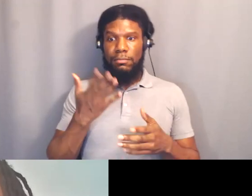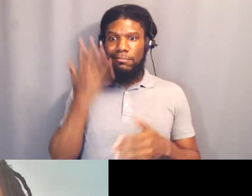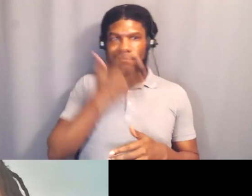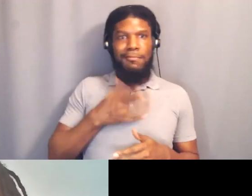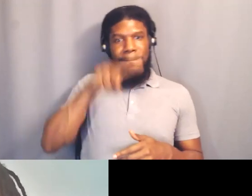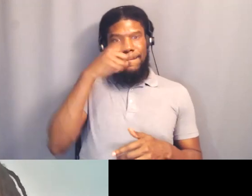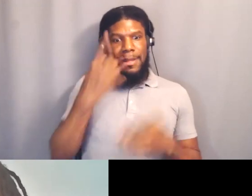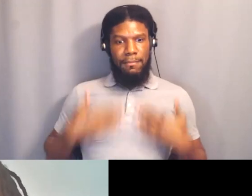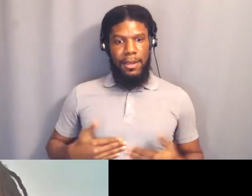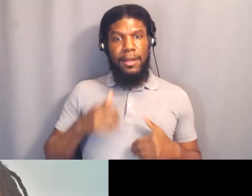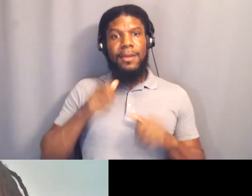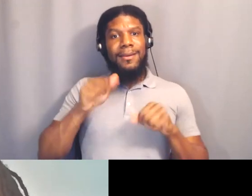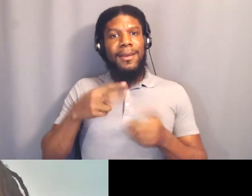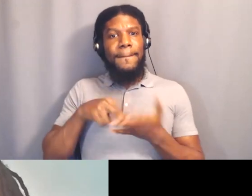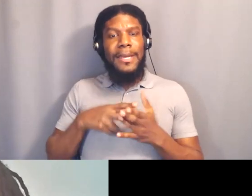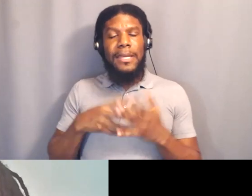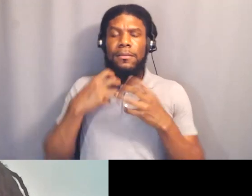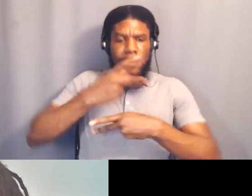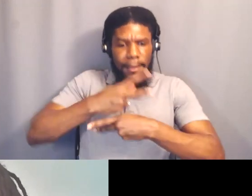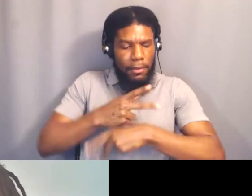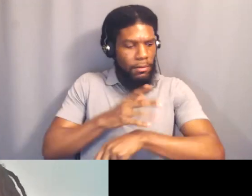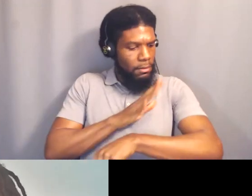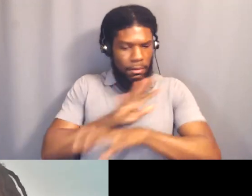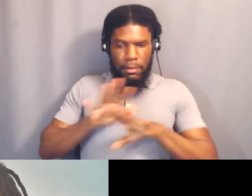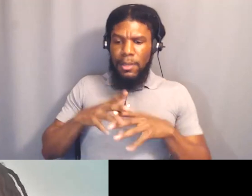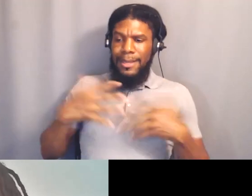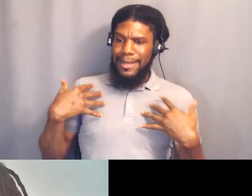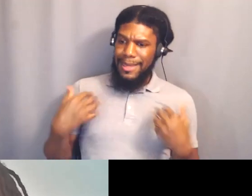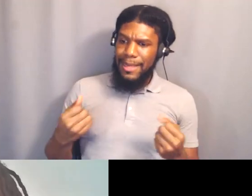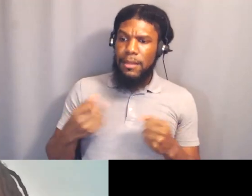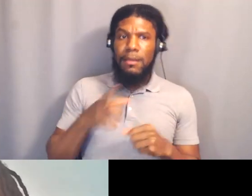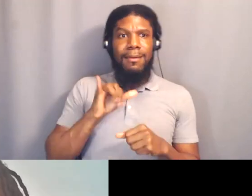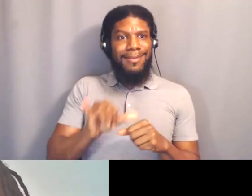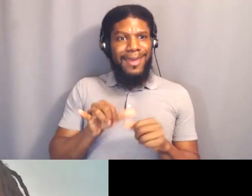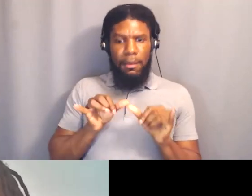And healing it. And making that a practice in the work.